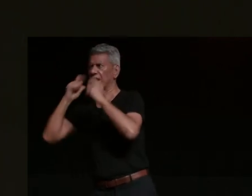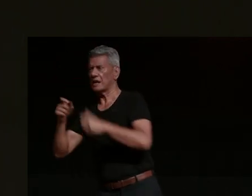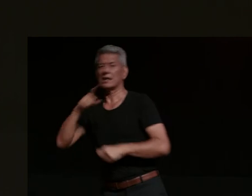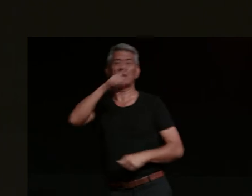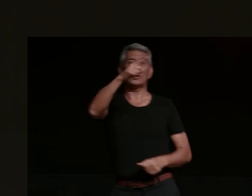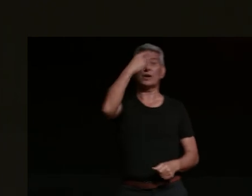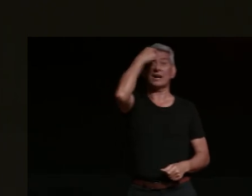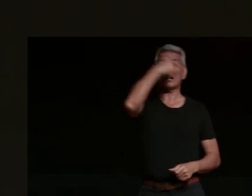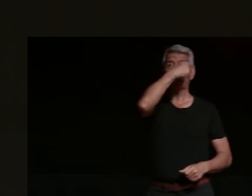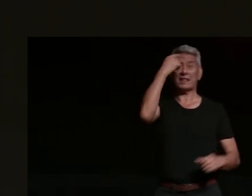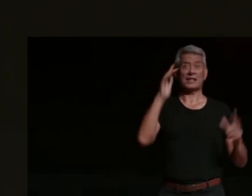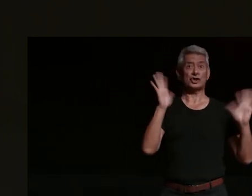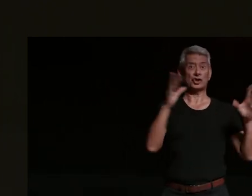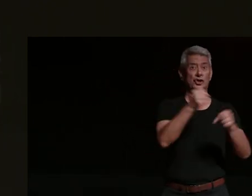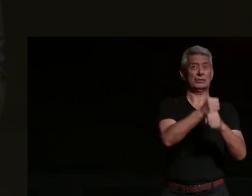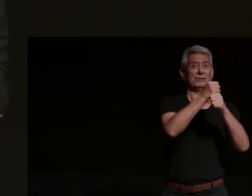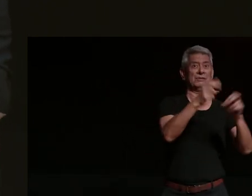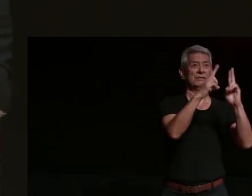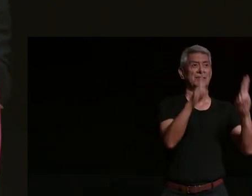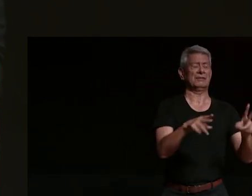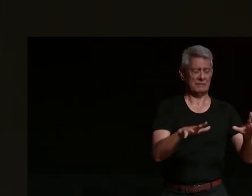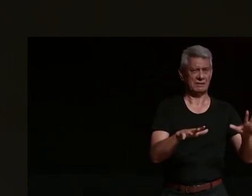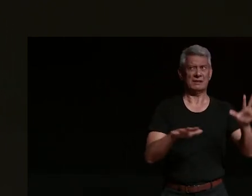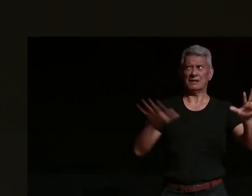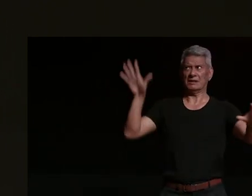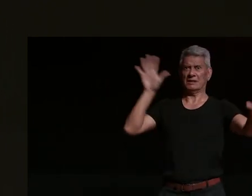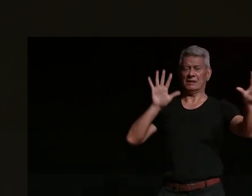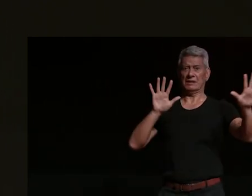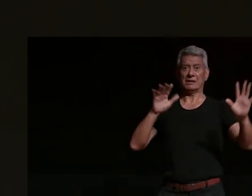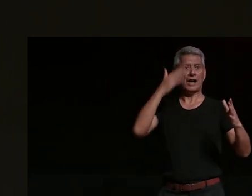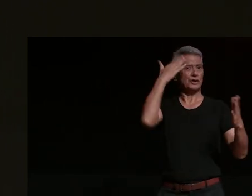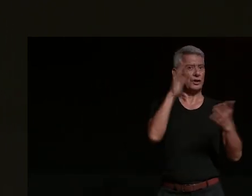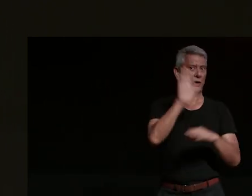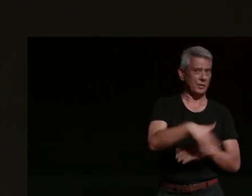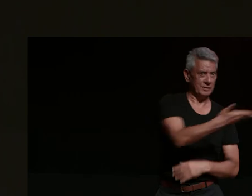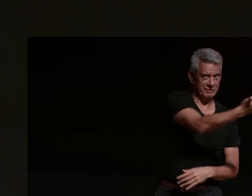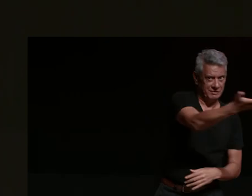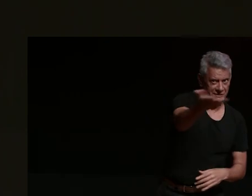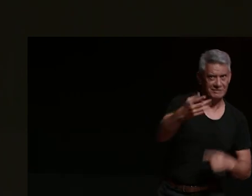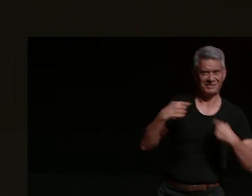and i don't know about you but all i want to continue being is this vision to you